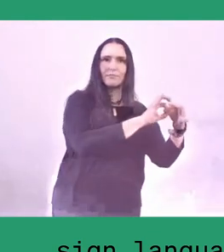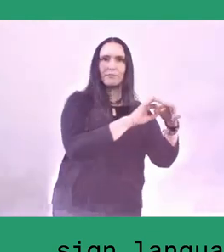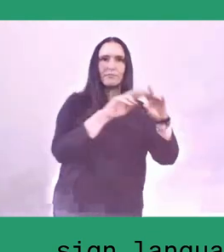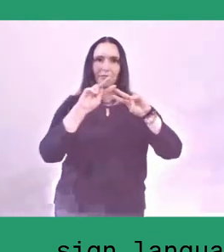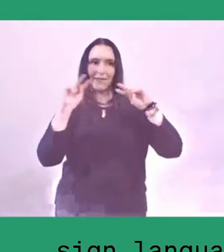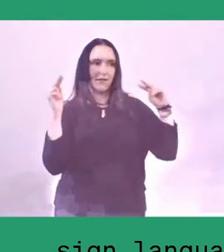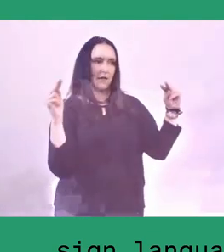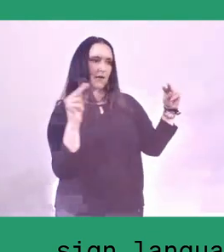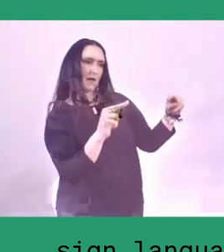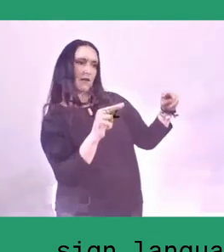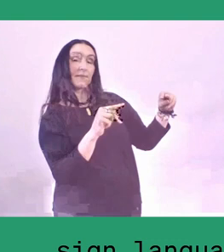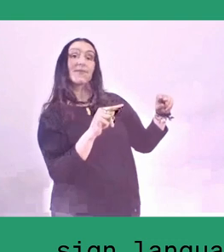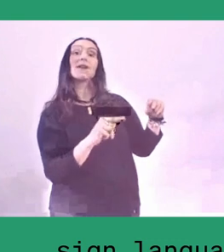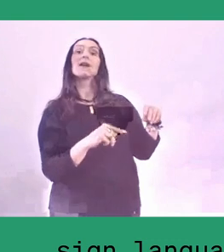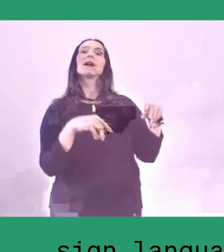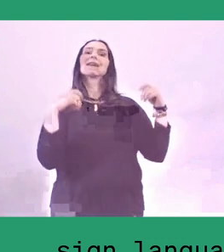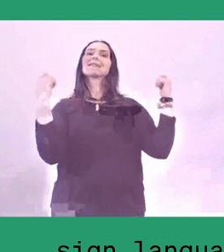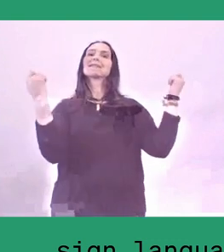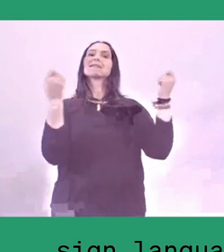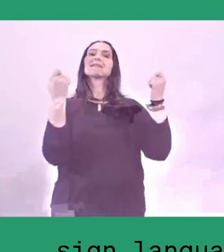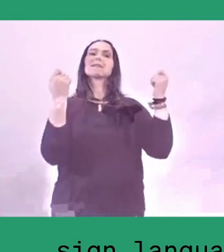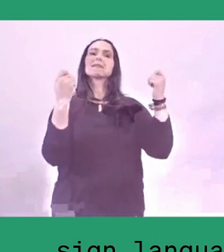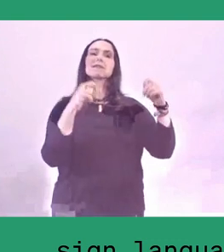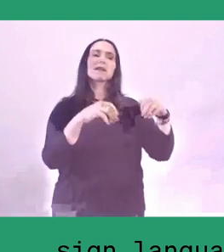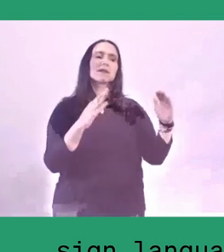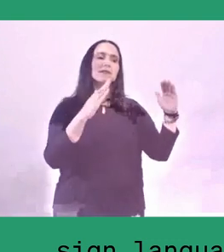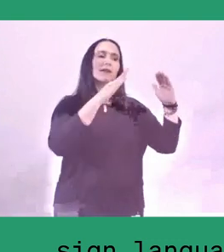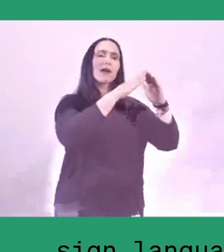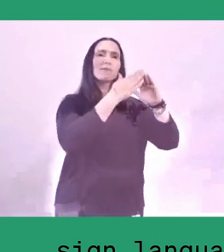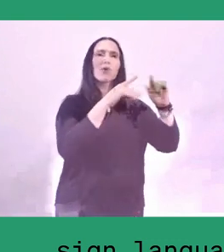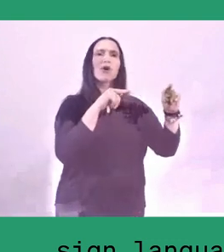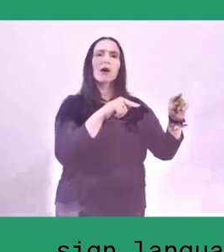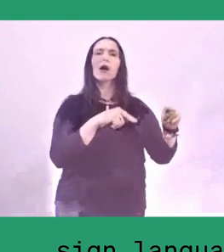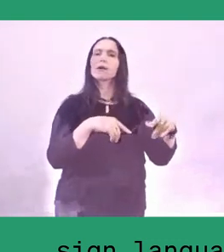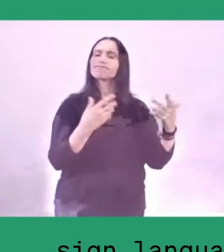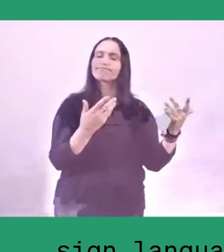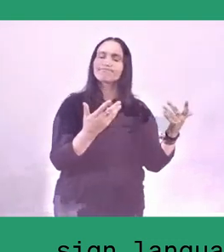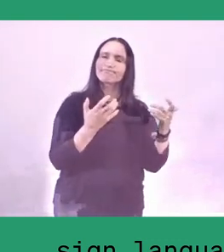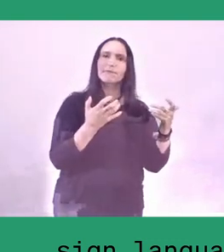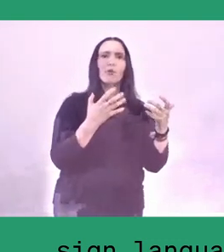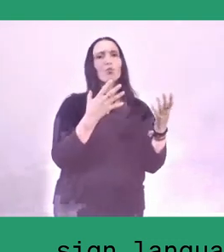that there should be participation of women. Something like that was a requirement.